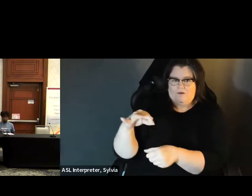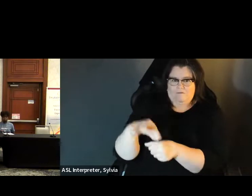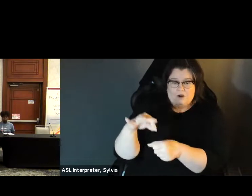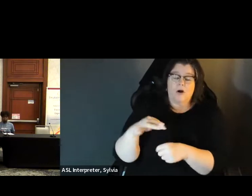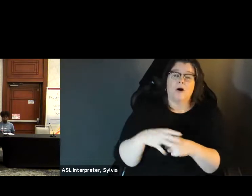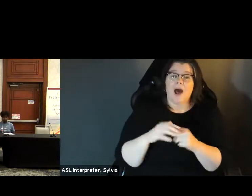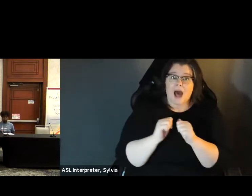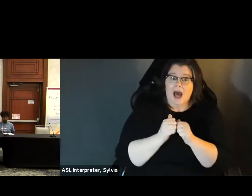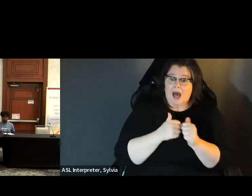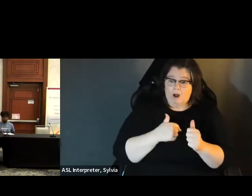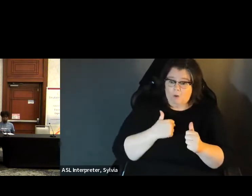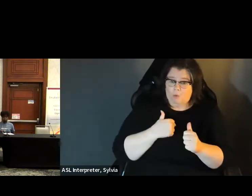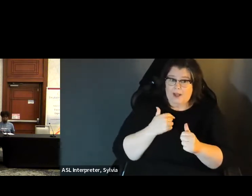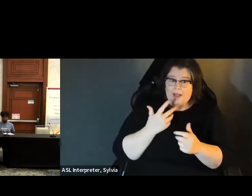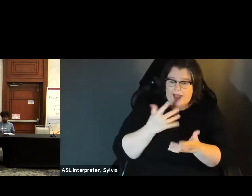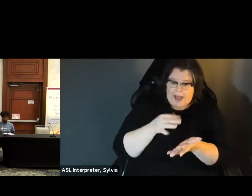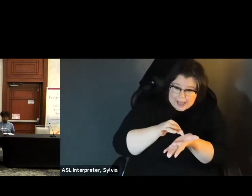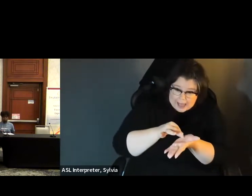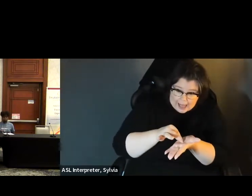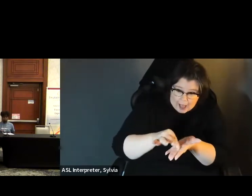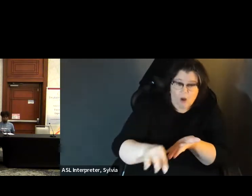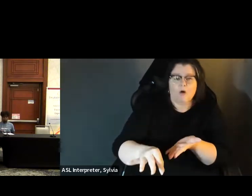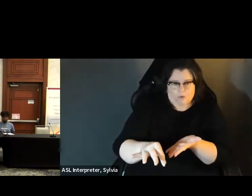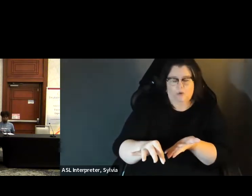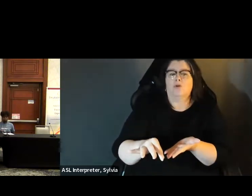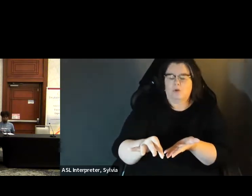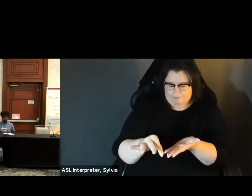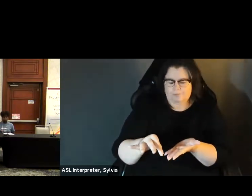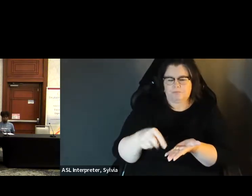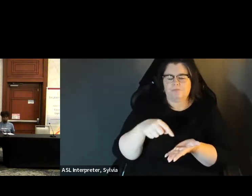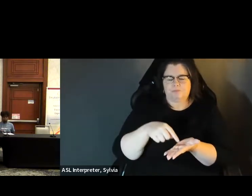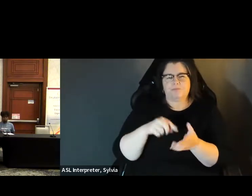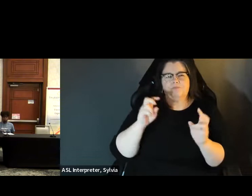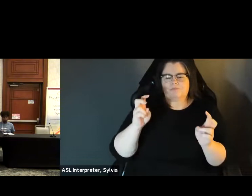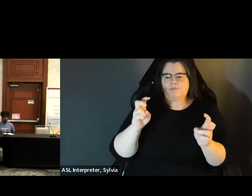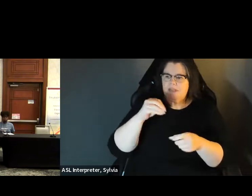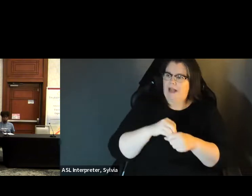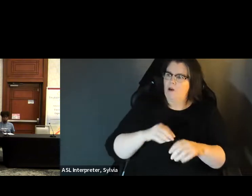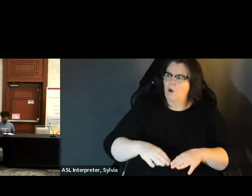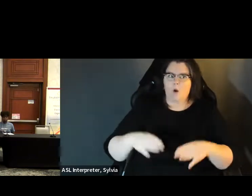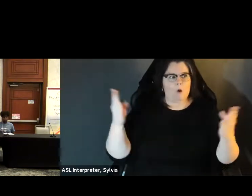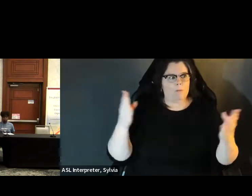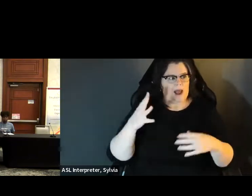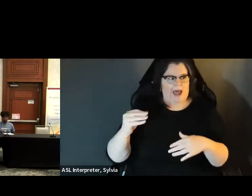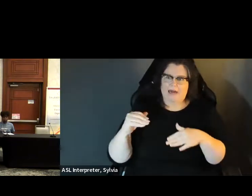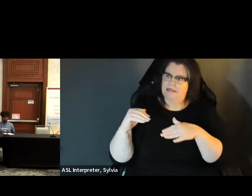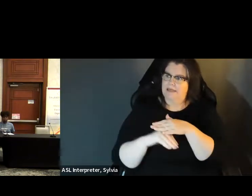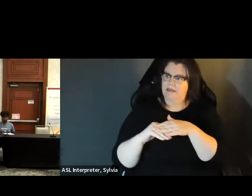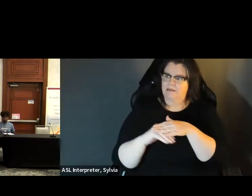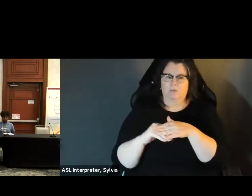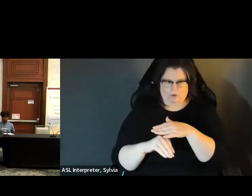it. The entire process for tabulating, for counting the ballots, called tabulation